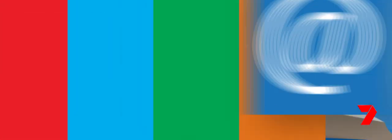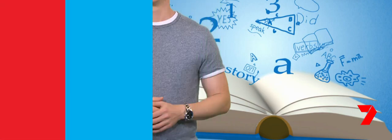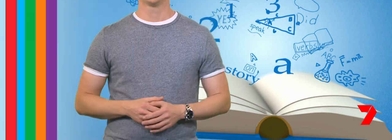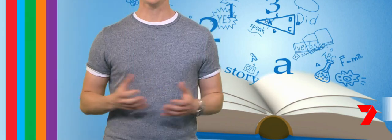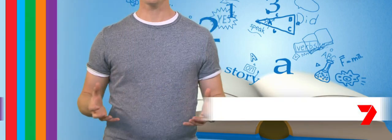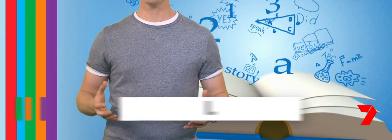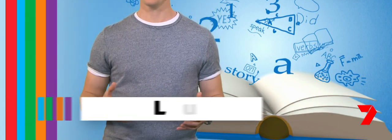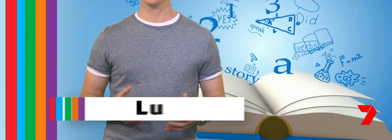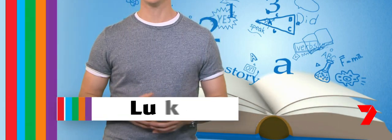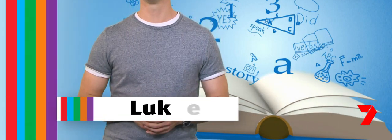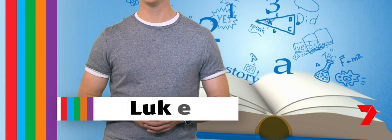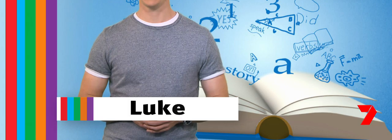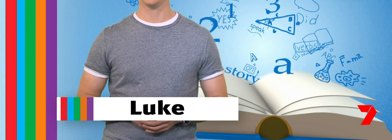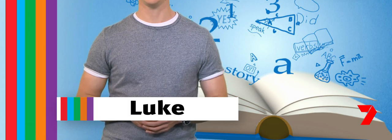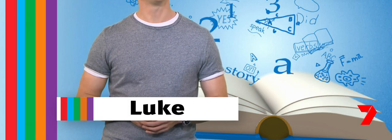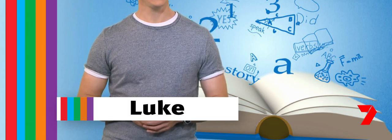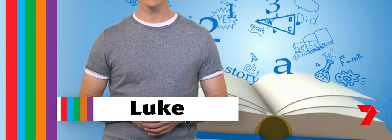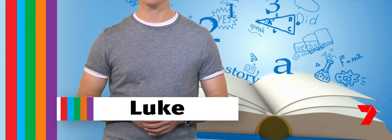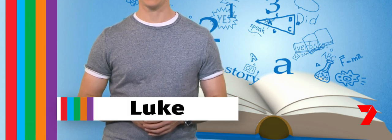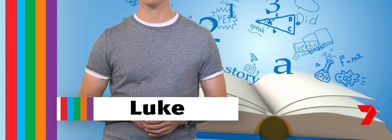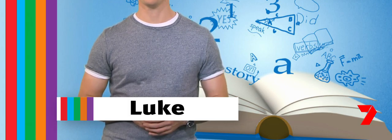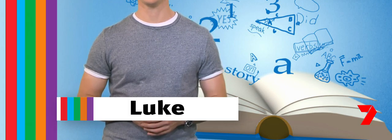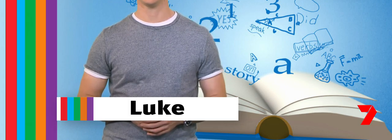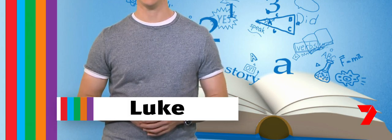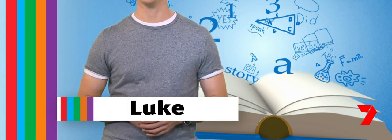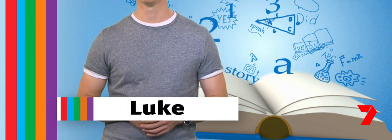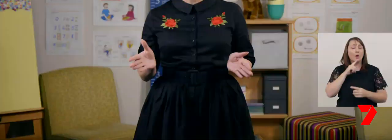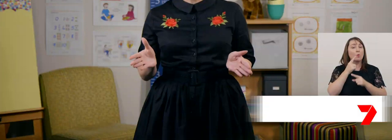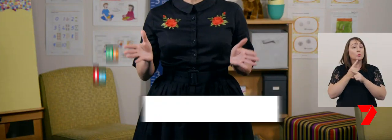Hello, everyone! It’s Luke Kennedy, and here’s what I have for you today.